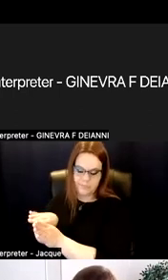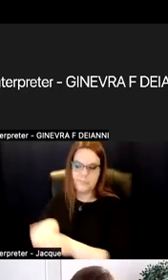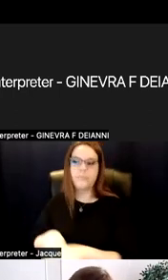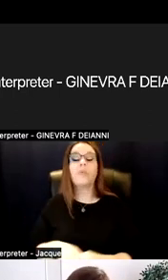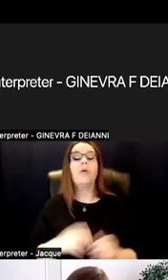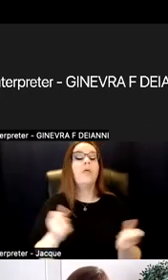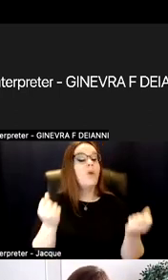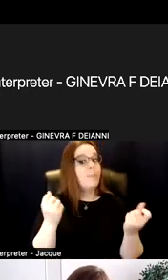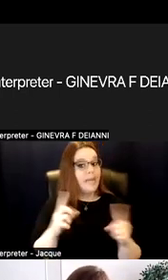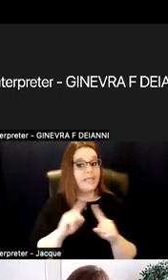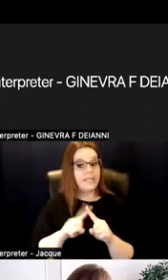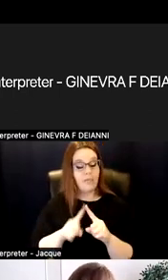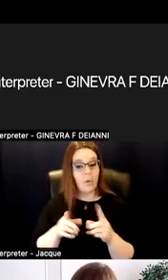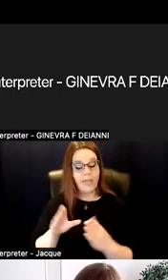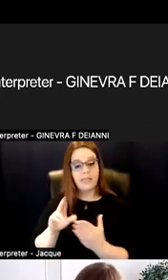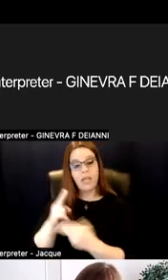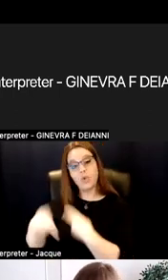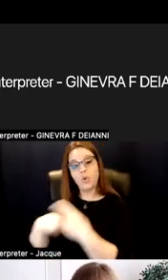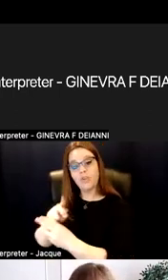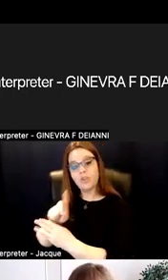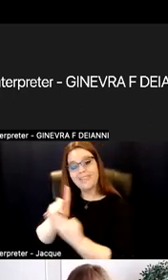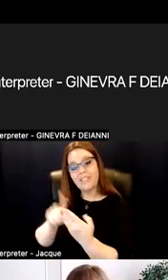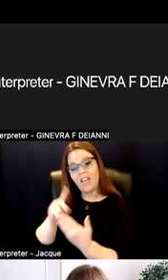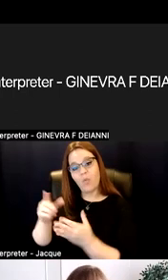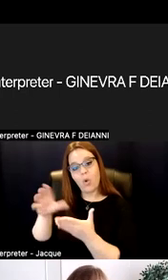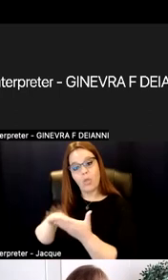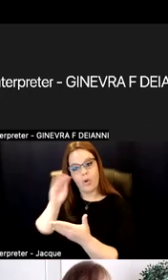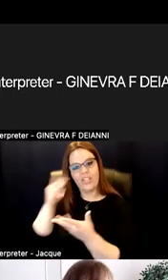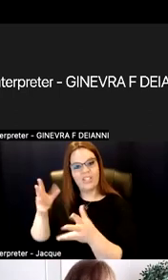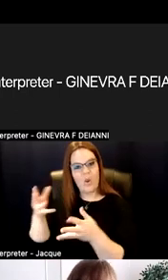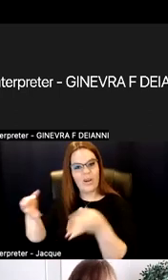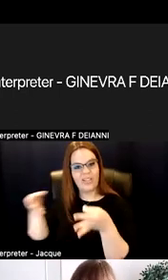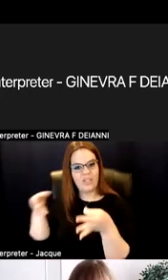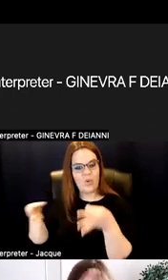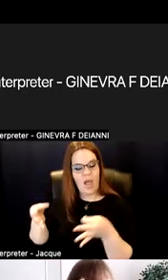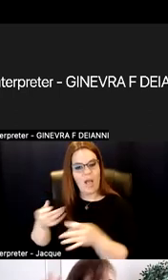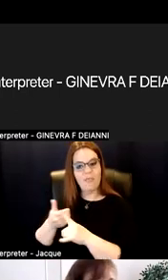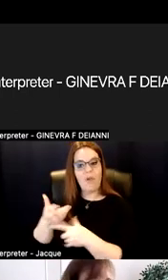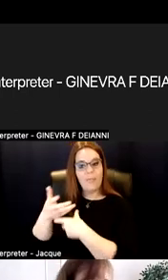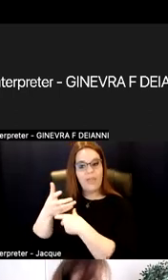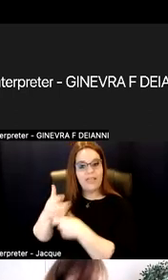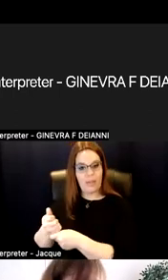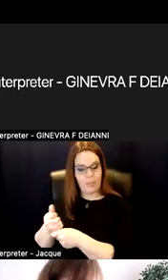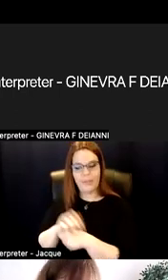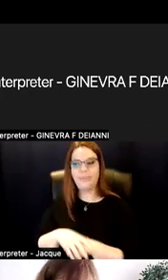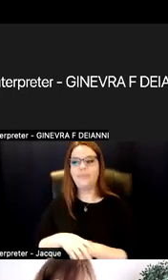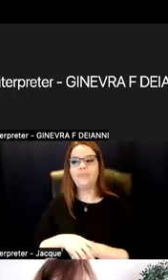for learning is described from the summary, kind of three overarching umbrellas.